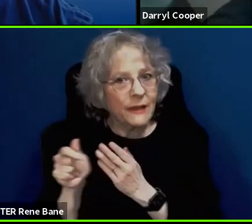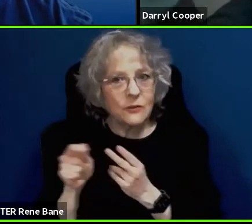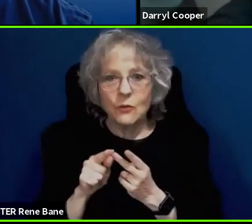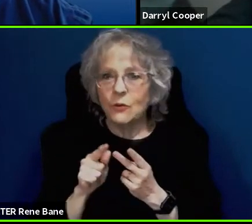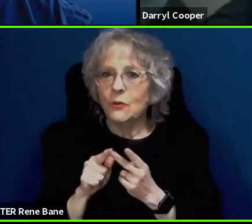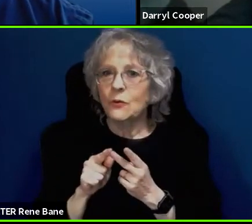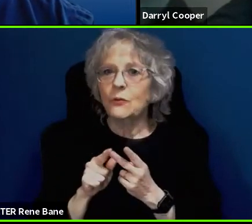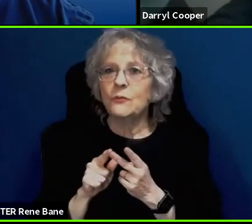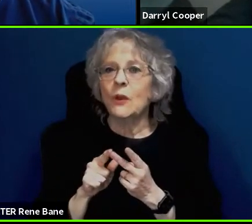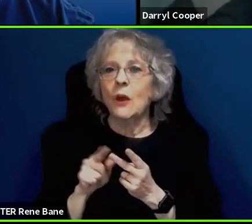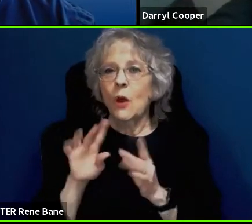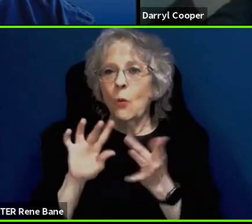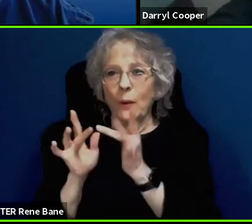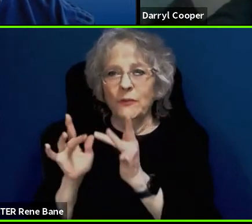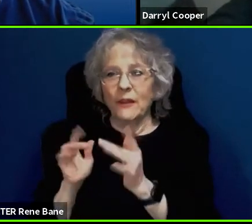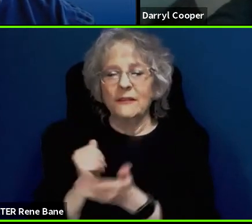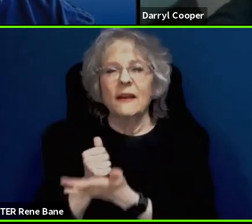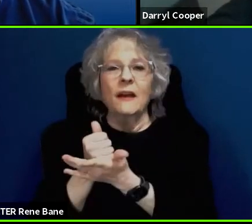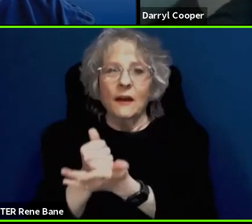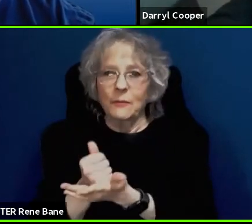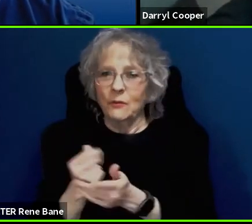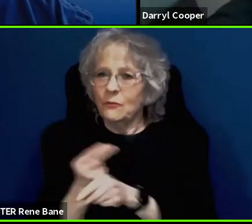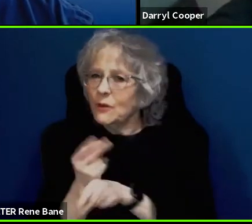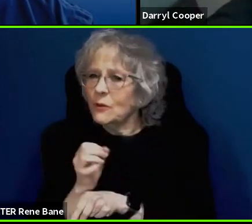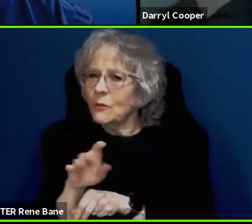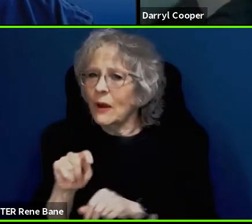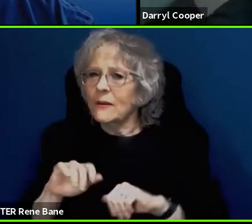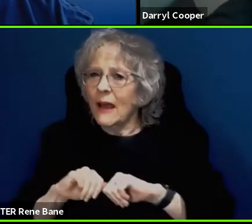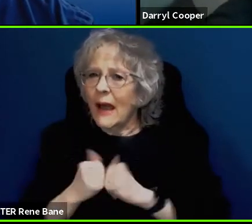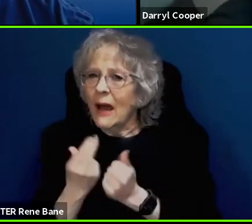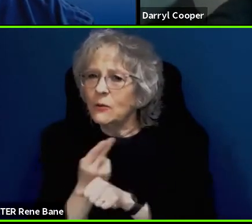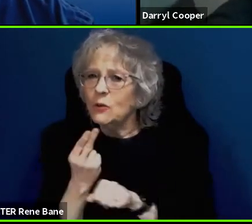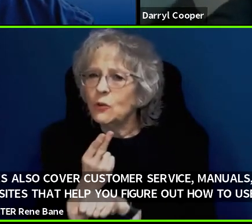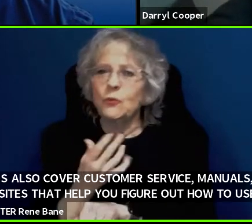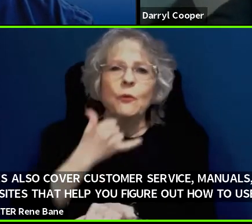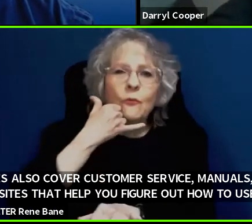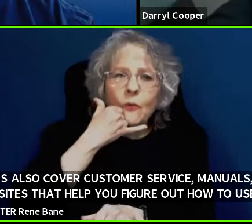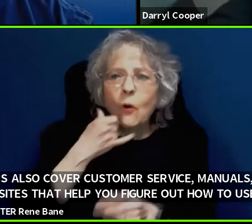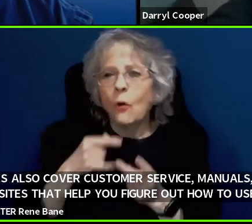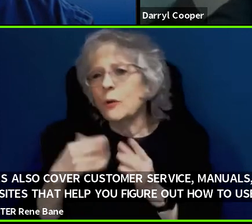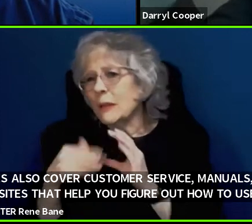how to use the e-mail. And like one of the worst things you can happen to you